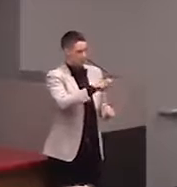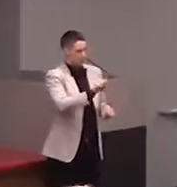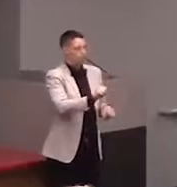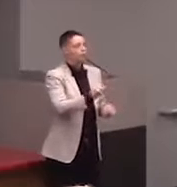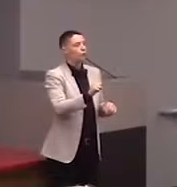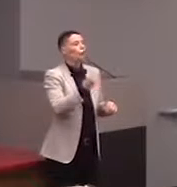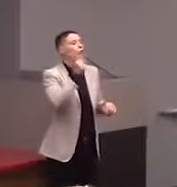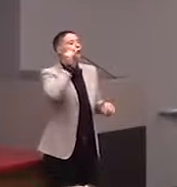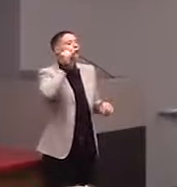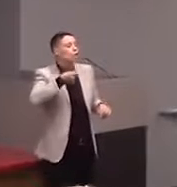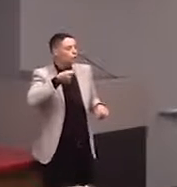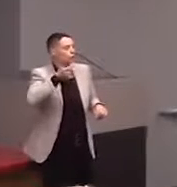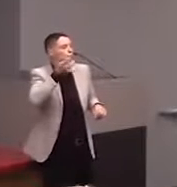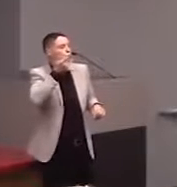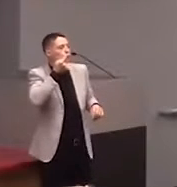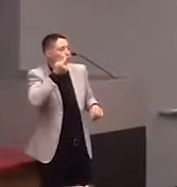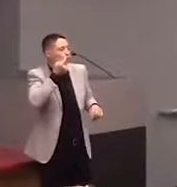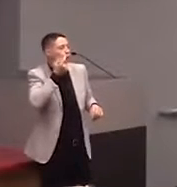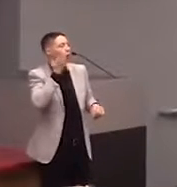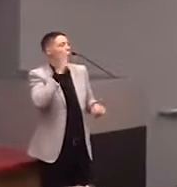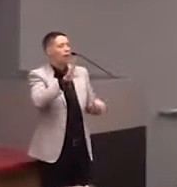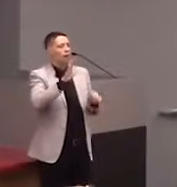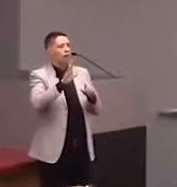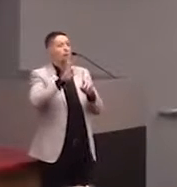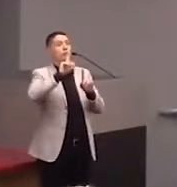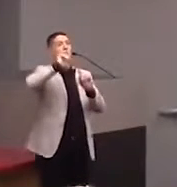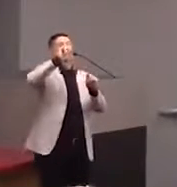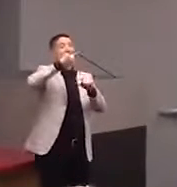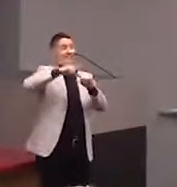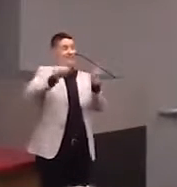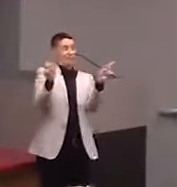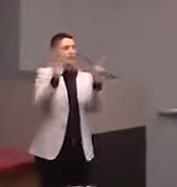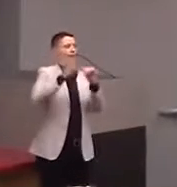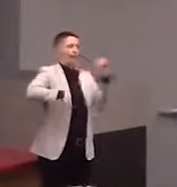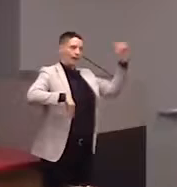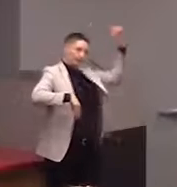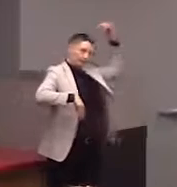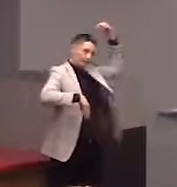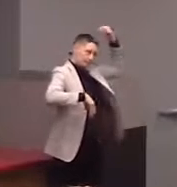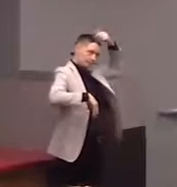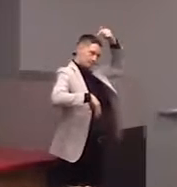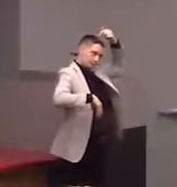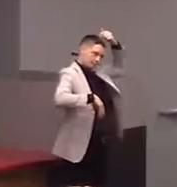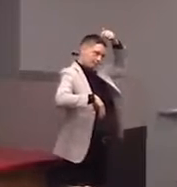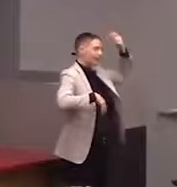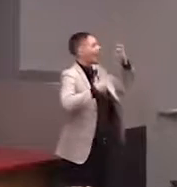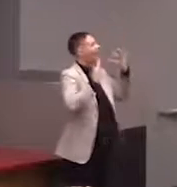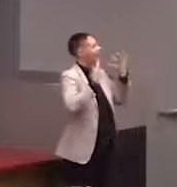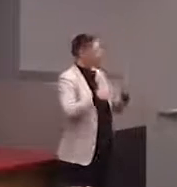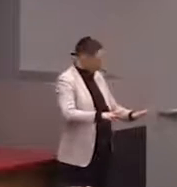from the top of the head. Then we're gonna paint over it with nice cosmetic paint